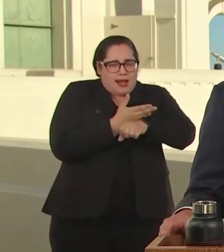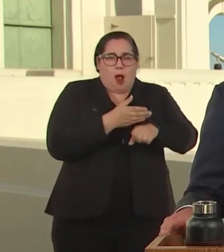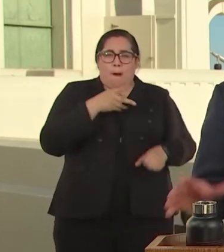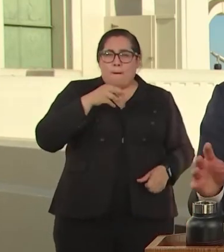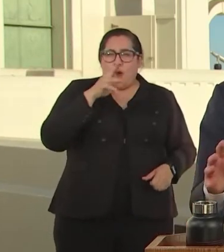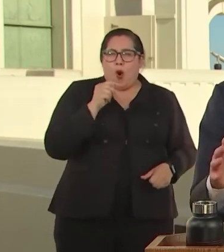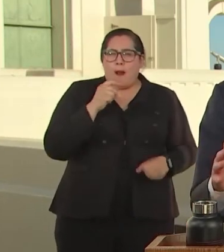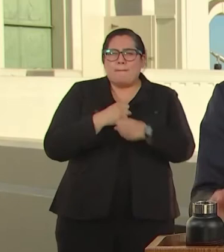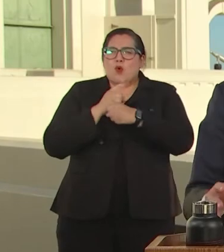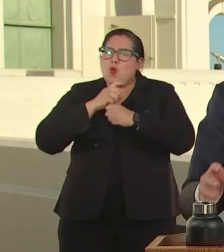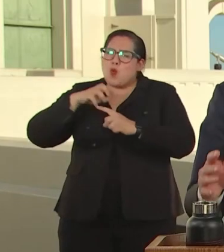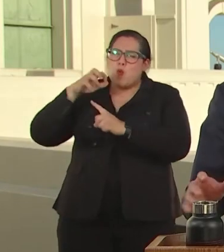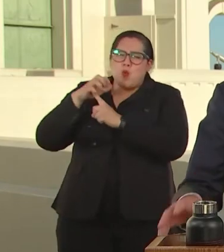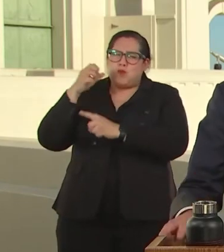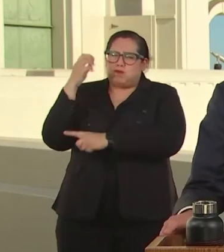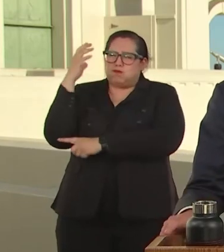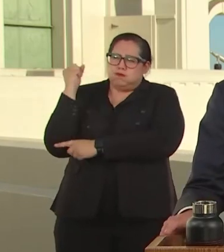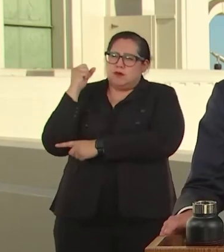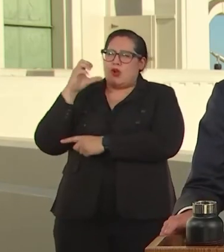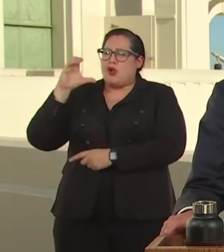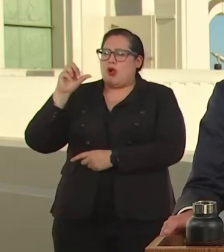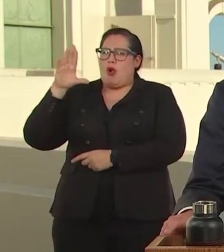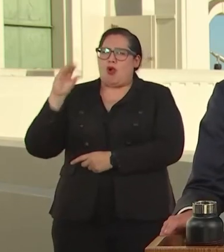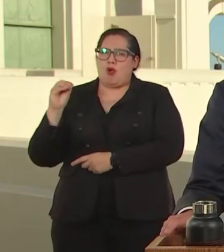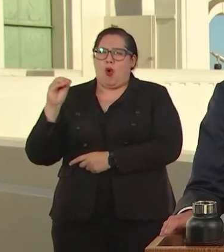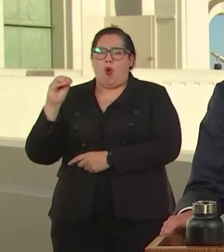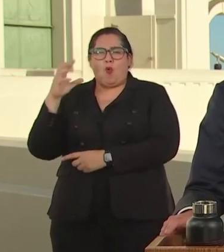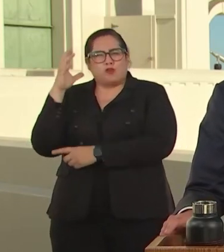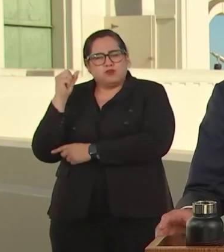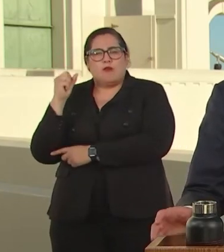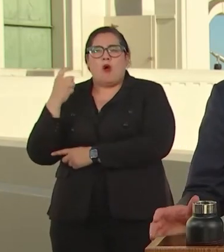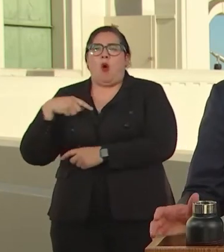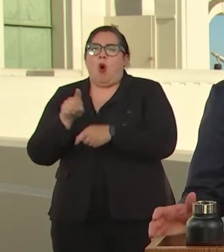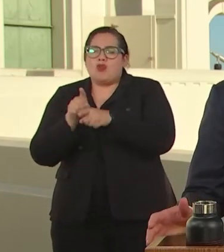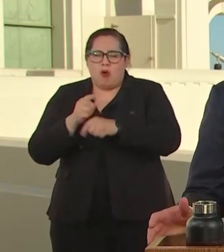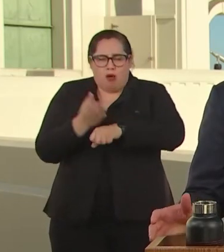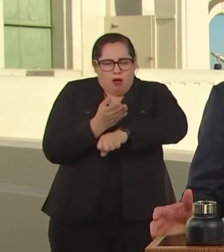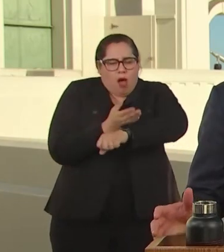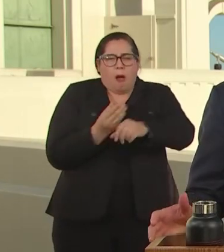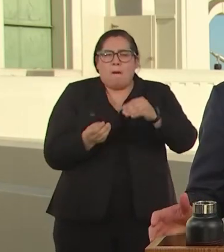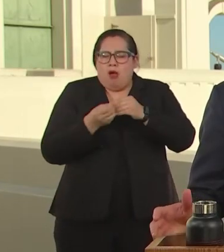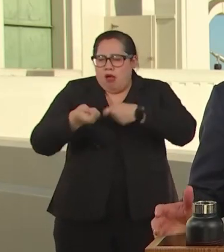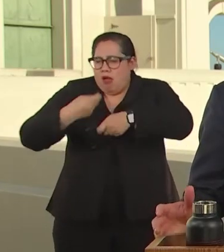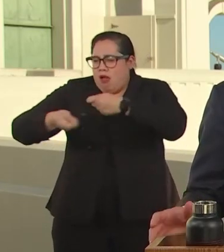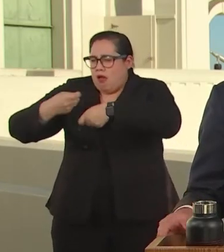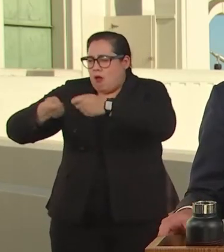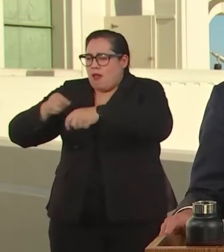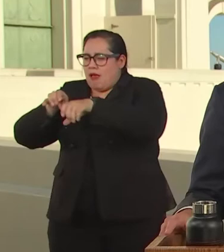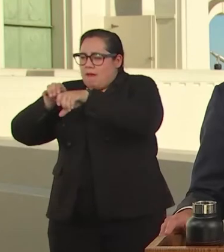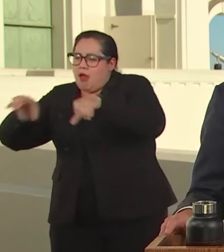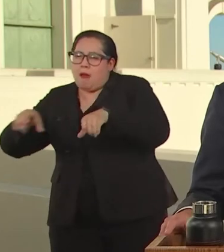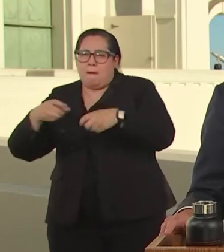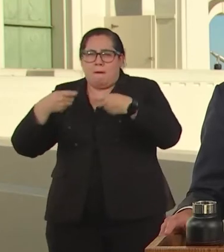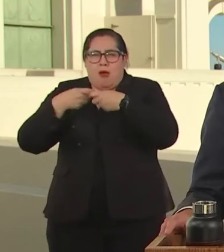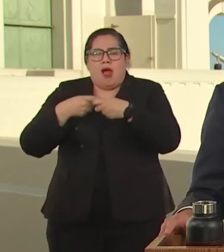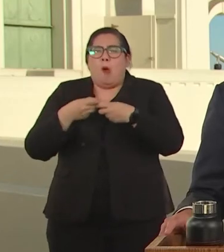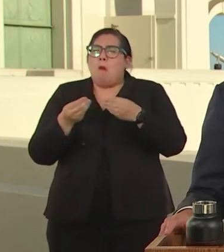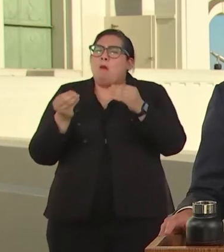AND WE PAVED MORE STREETS AND REPLACED PIPELINES THAN WE'VE SEEN IN DECADES.